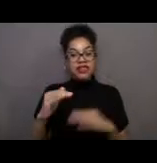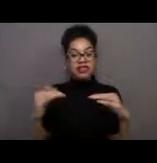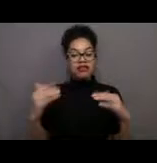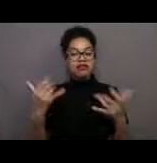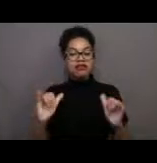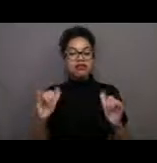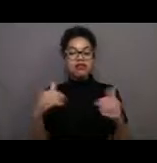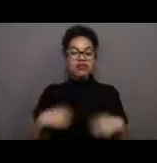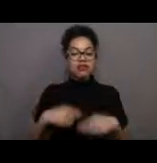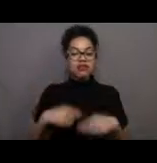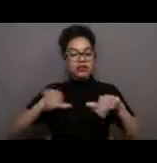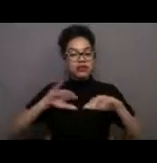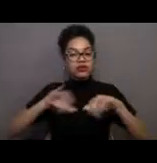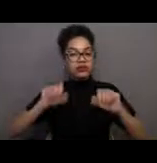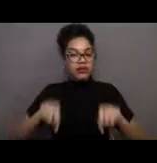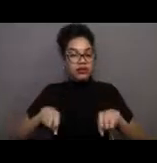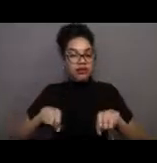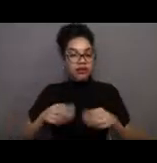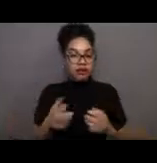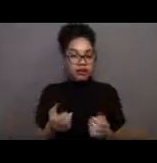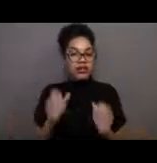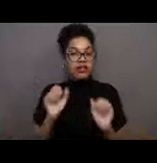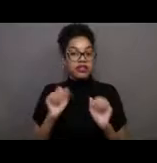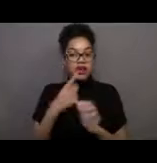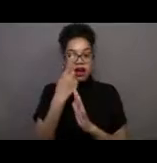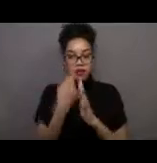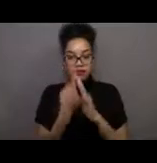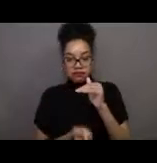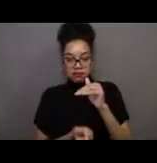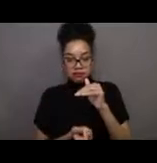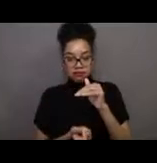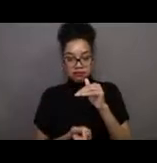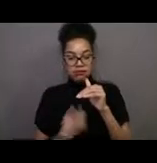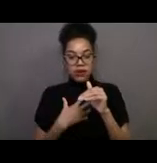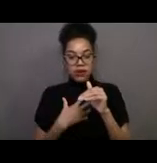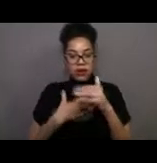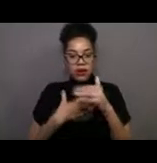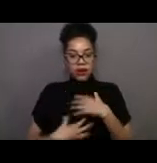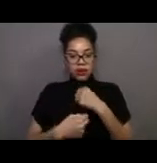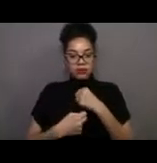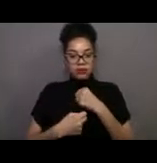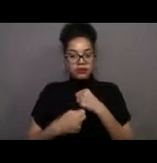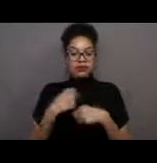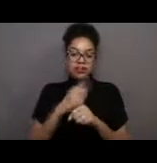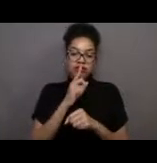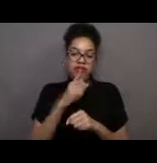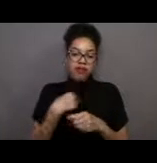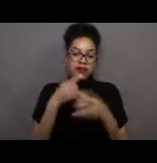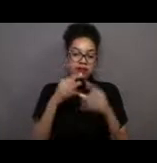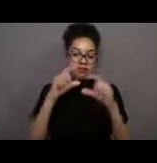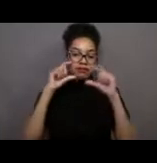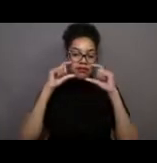You only have to either hold your breath to go down, but do you recommend that you have a mask and snorkel if you want to see what you're doing.